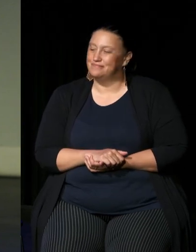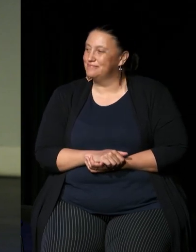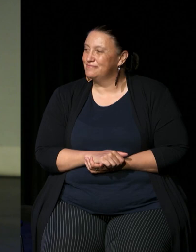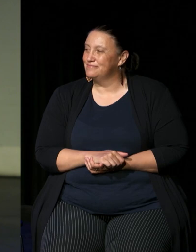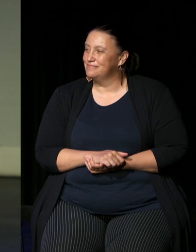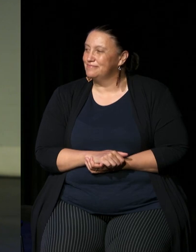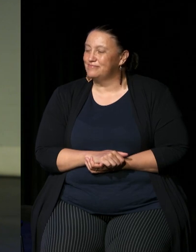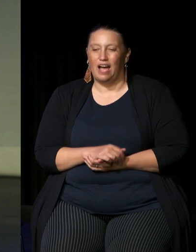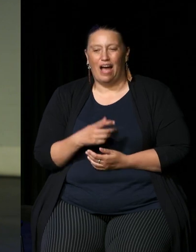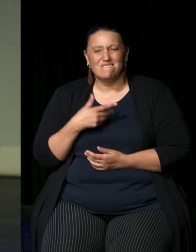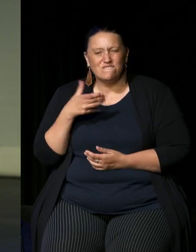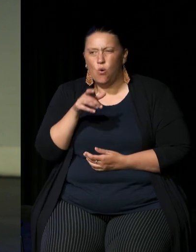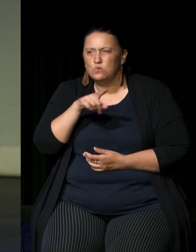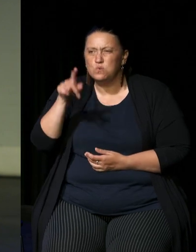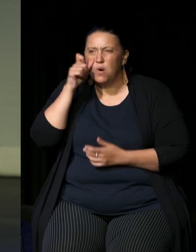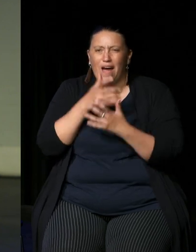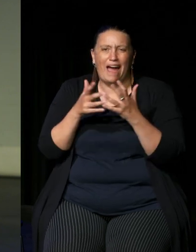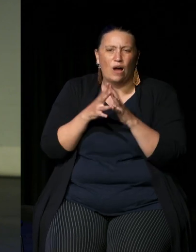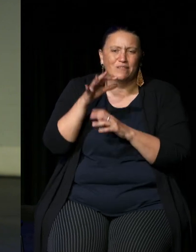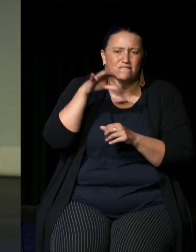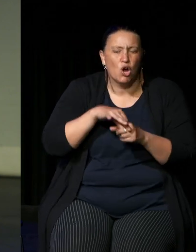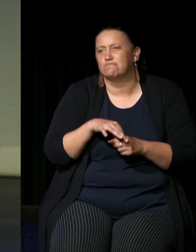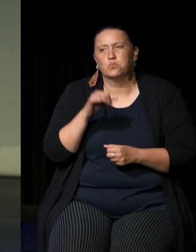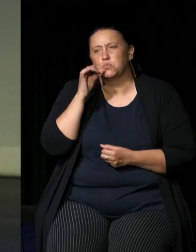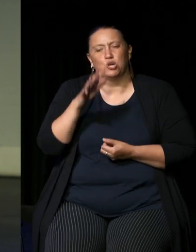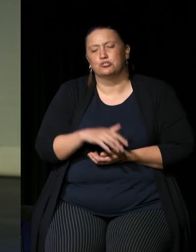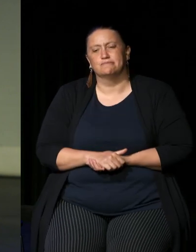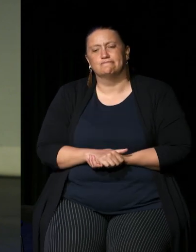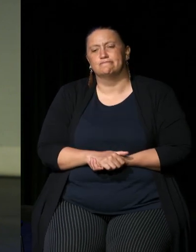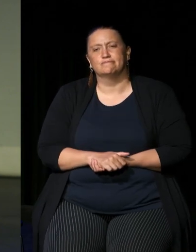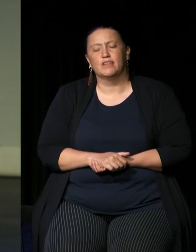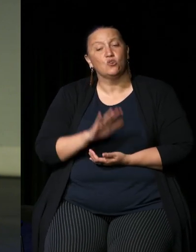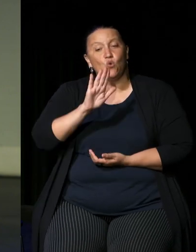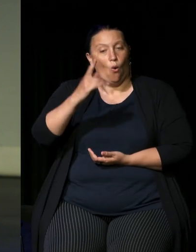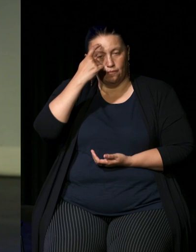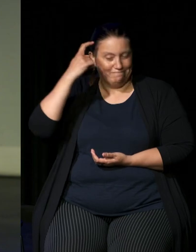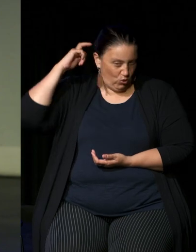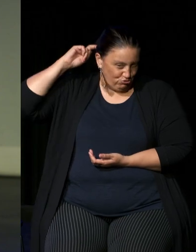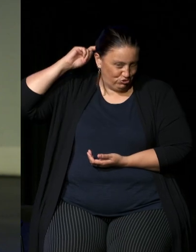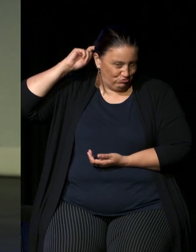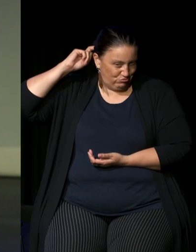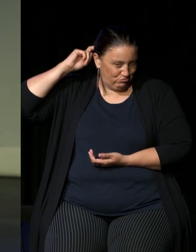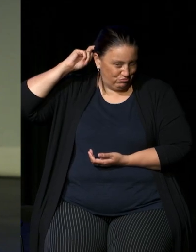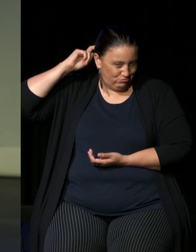how to vote and it to me it's about your conscience and where you come from is how you vote